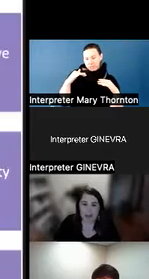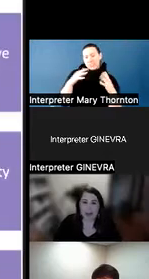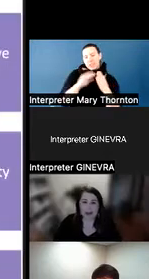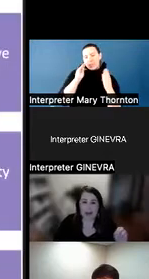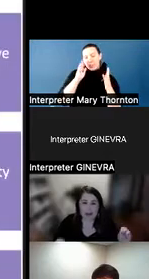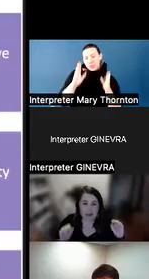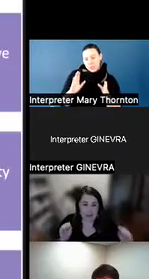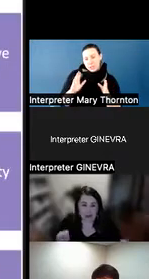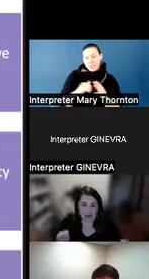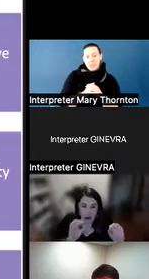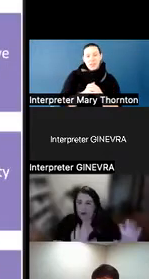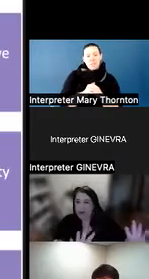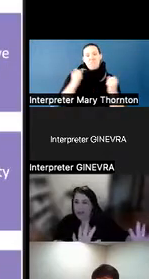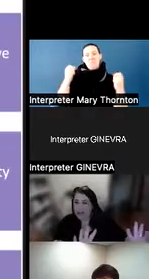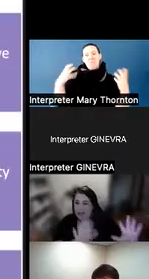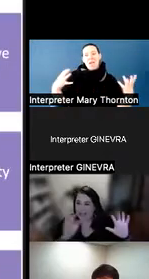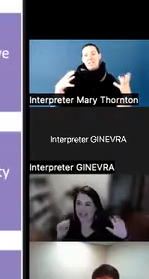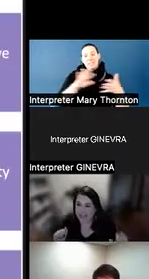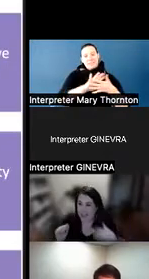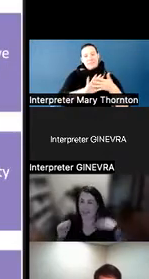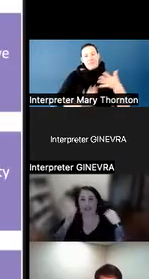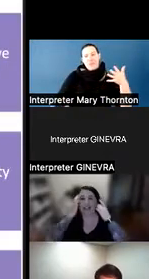So this overwhelming list of things